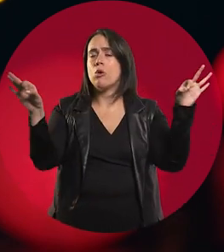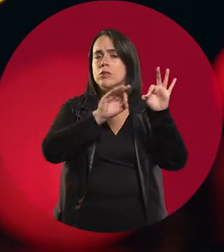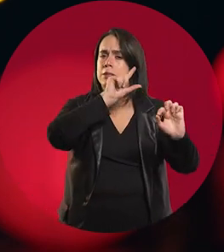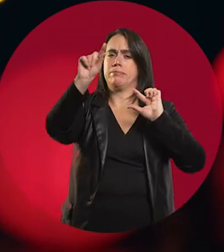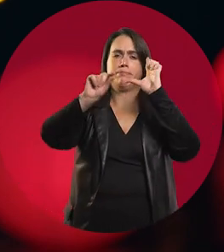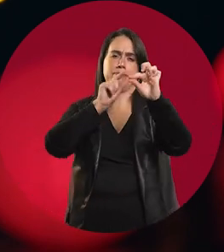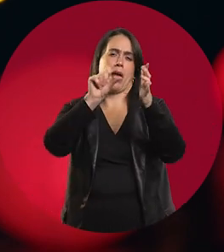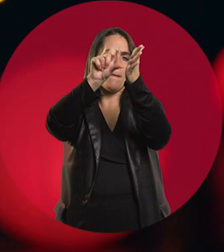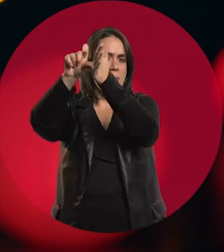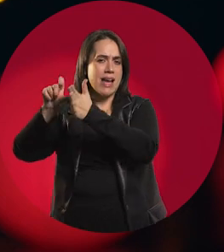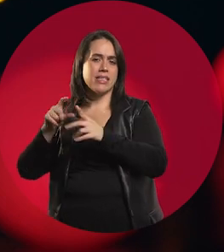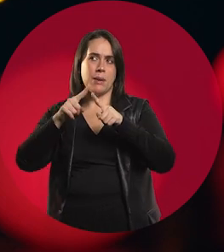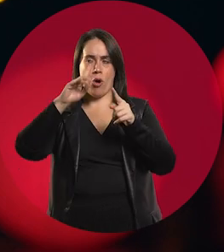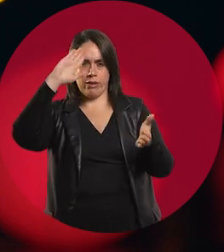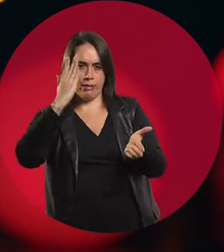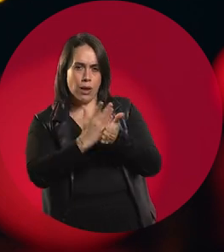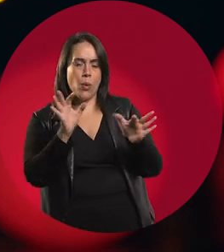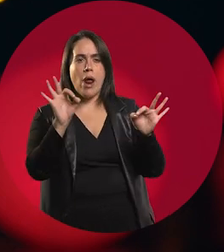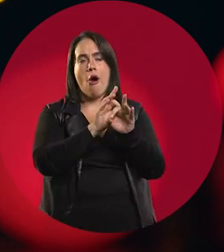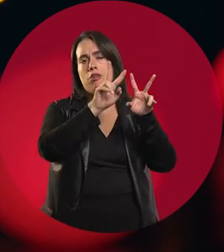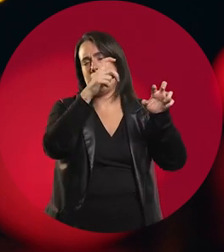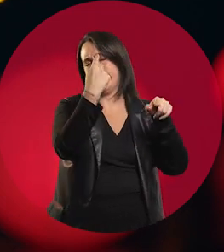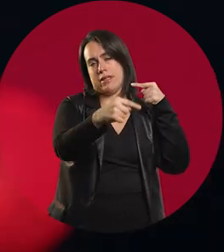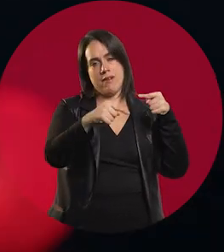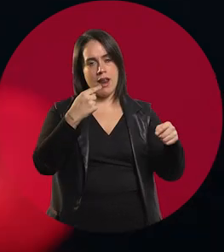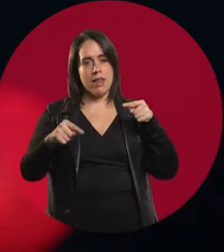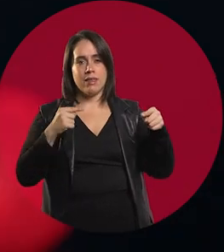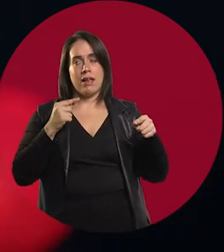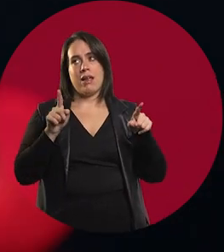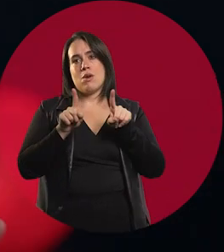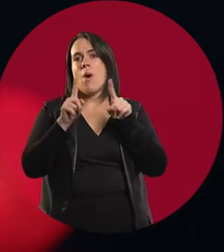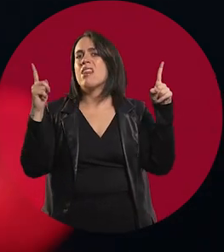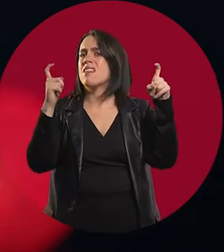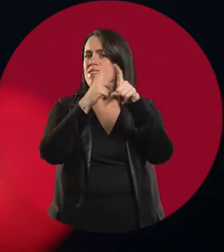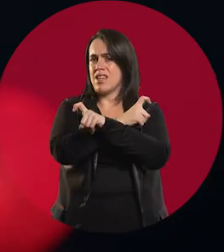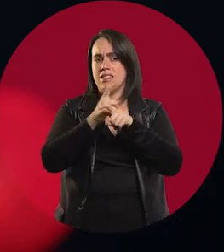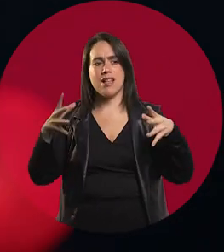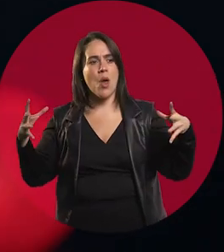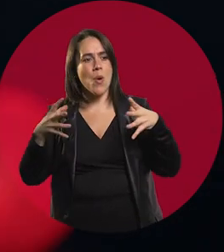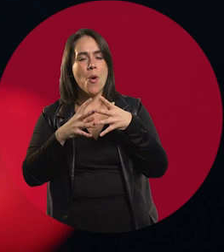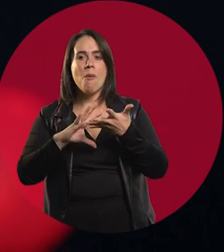for social, economic or political reasons, but there were no opportunities to get together,